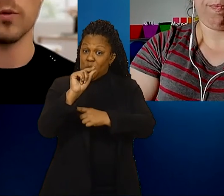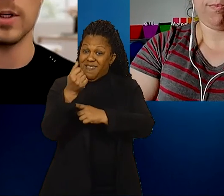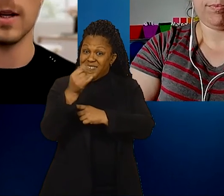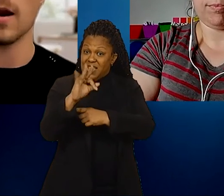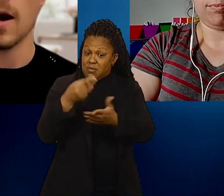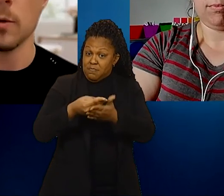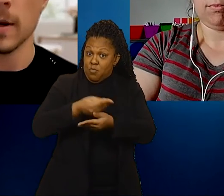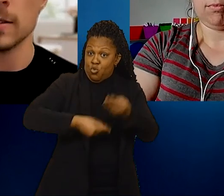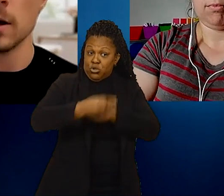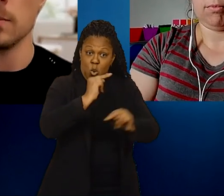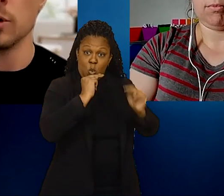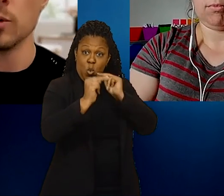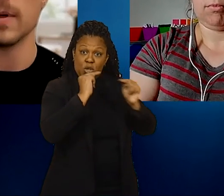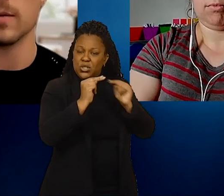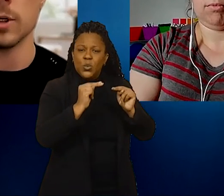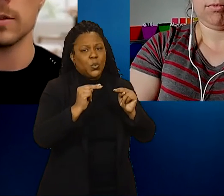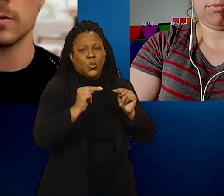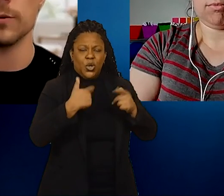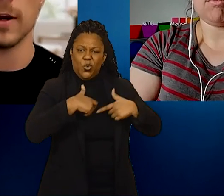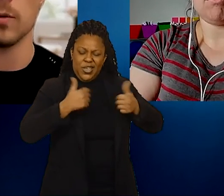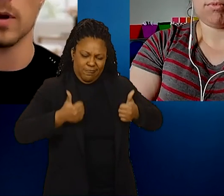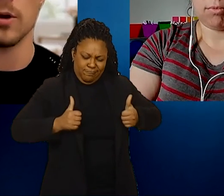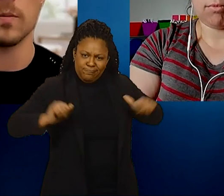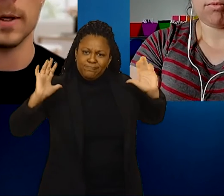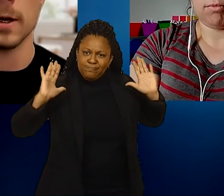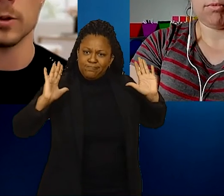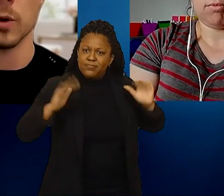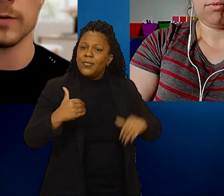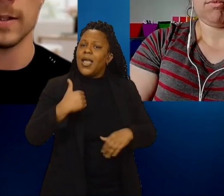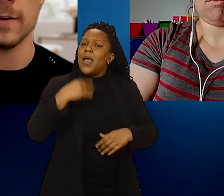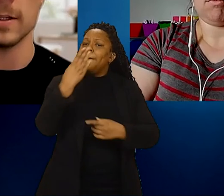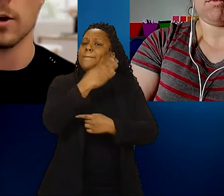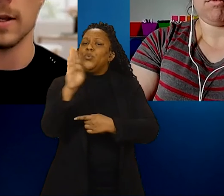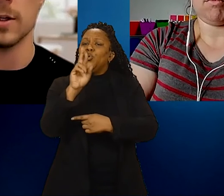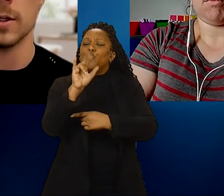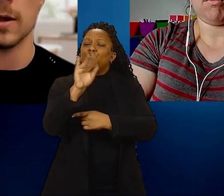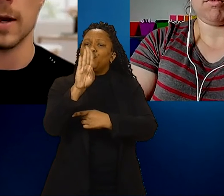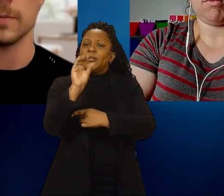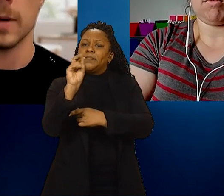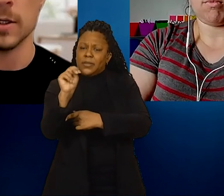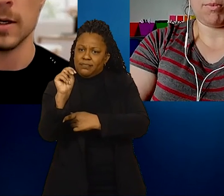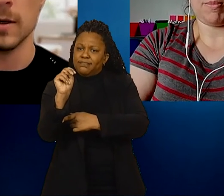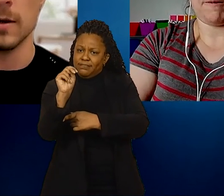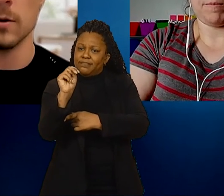reaching a compromise on a blue-ribbon commission to find 100 million dollars worth of savings in our HHS budget.